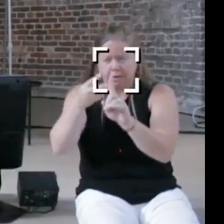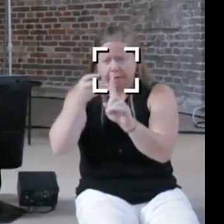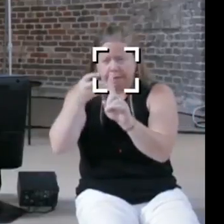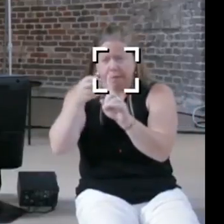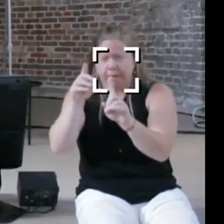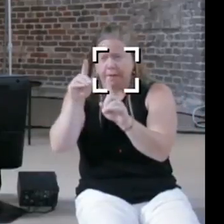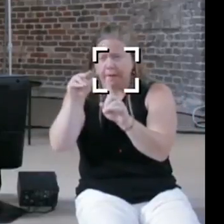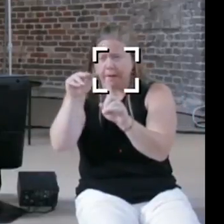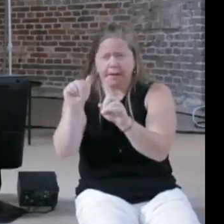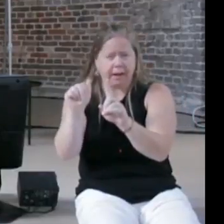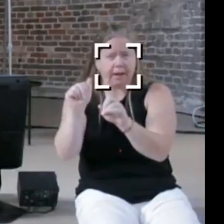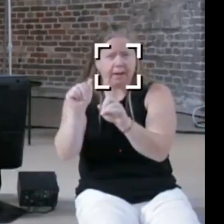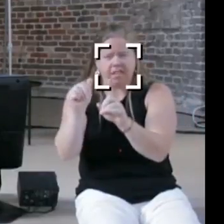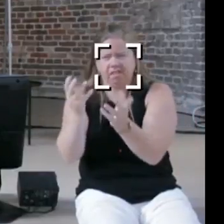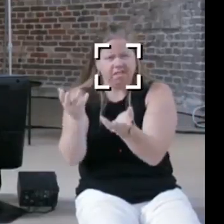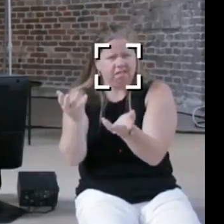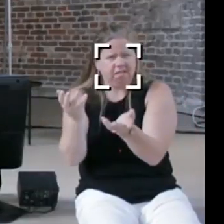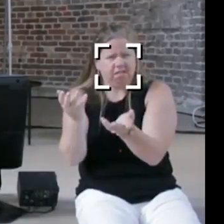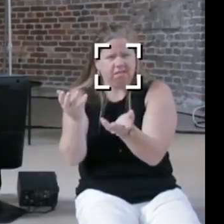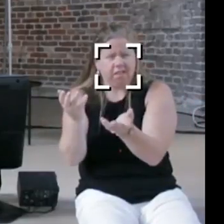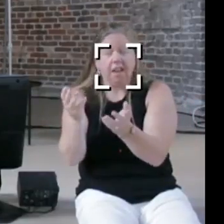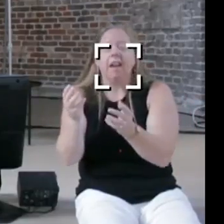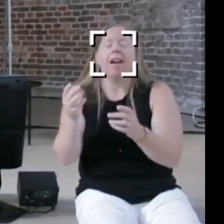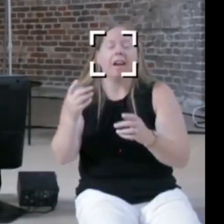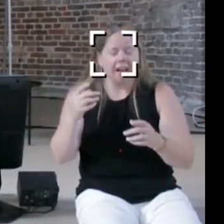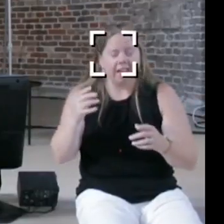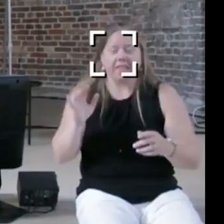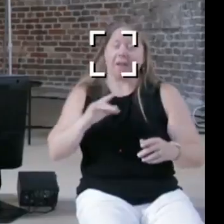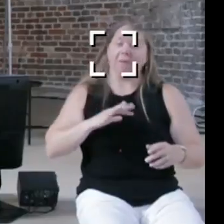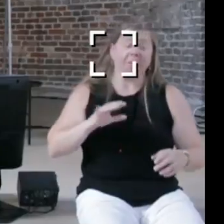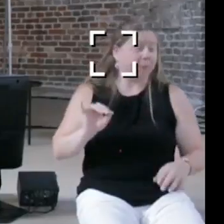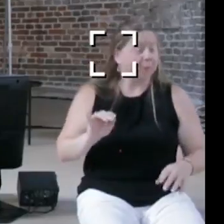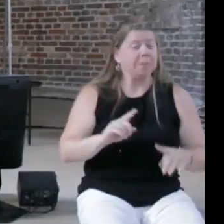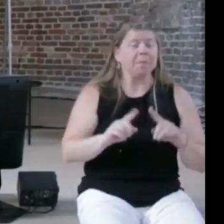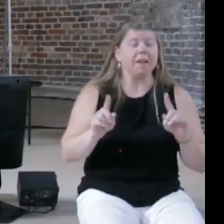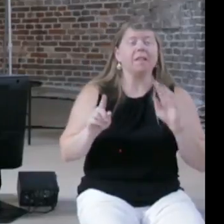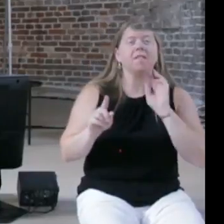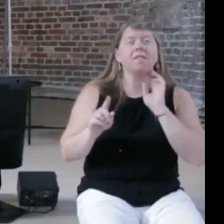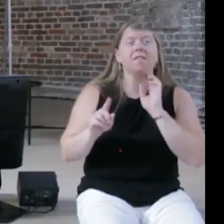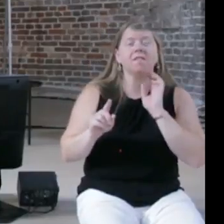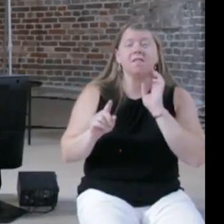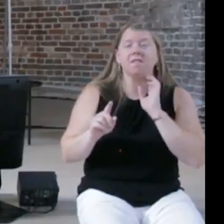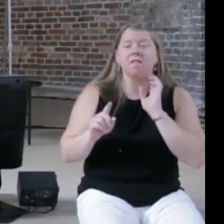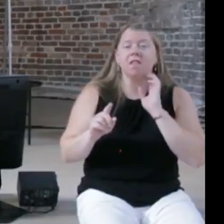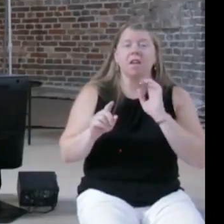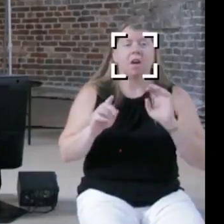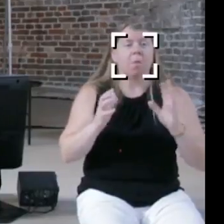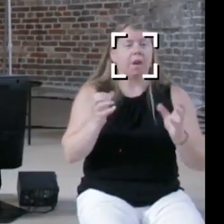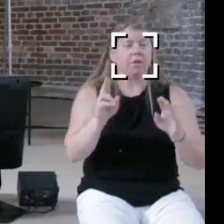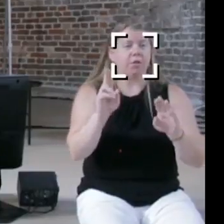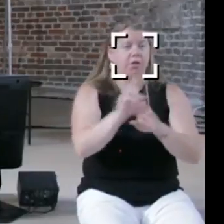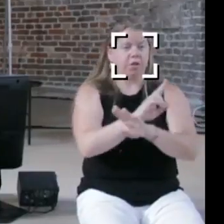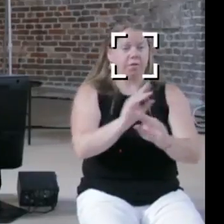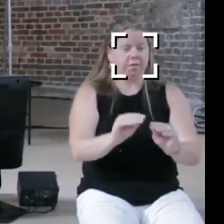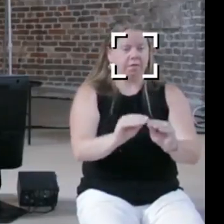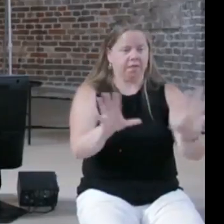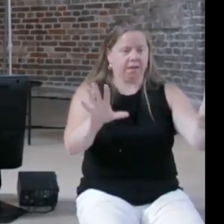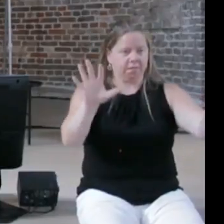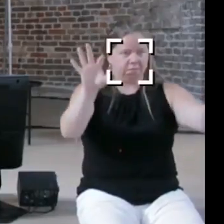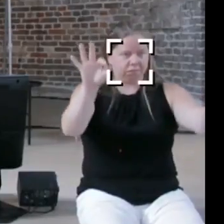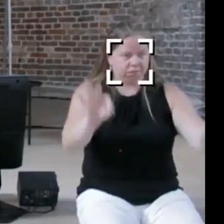extremely useful to use transparency and understanding as a means of countering fear, and I think